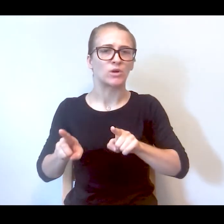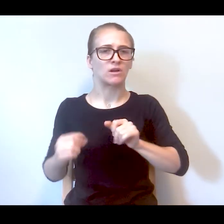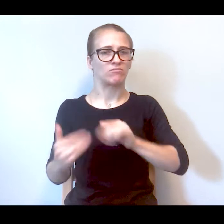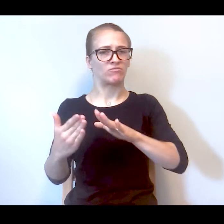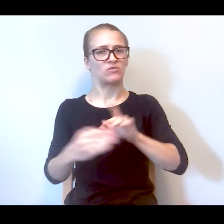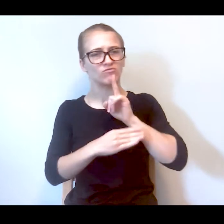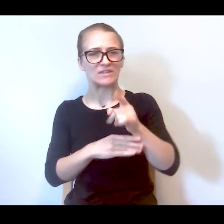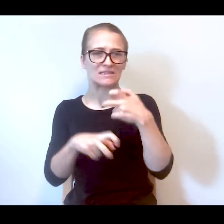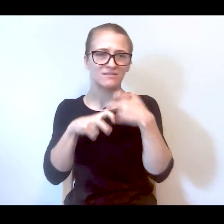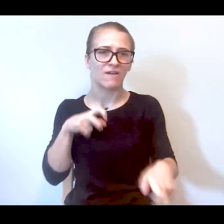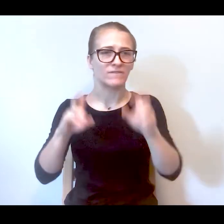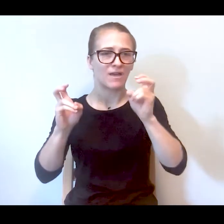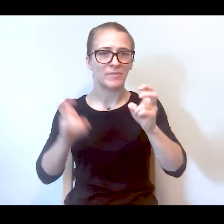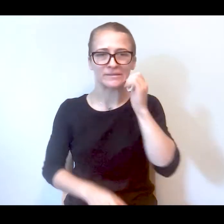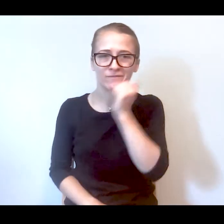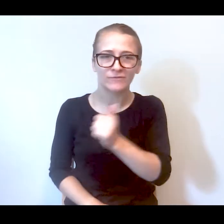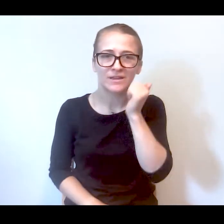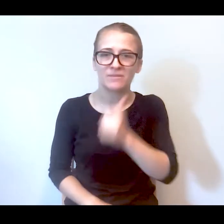tackles tough issues like this on a regular basis.